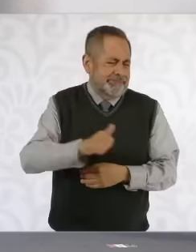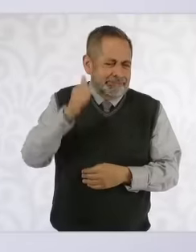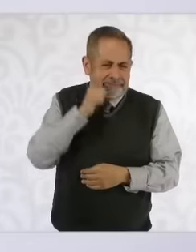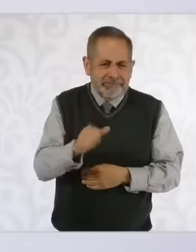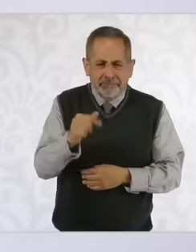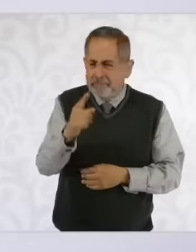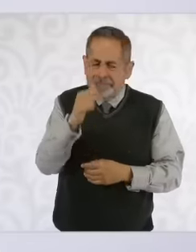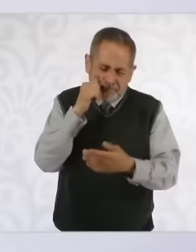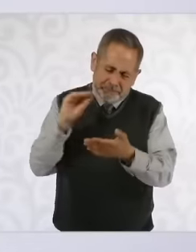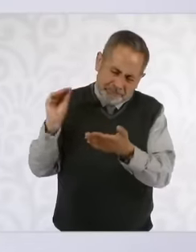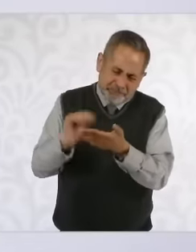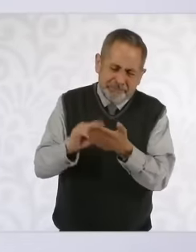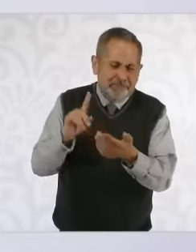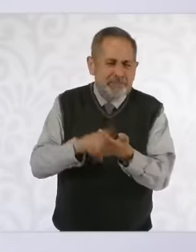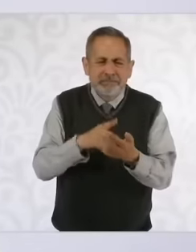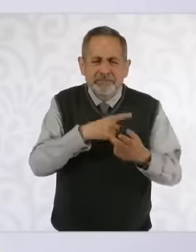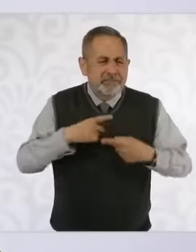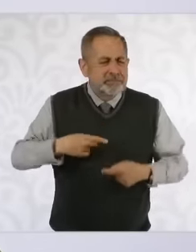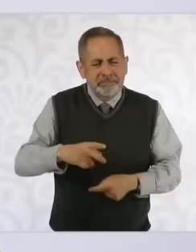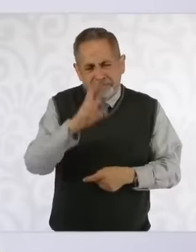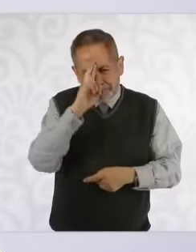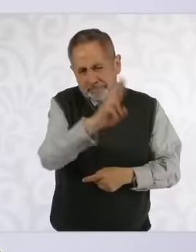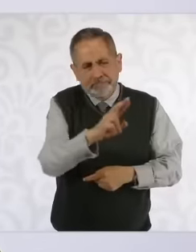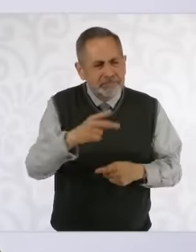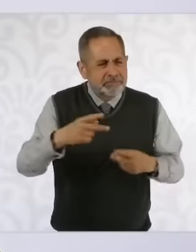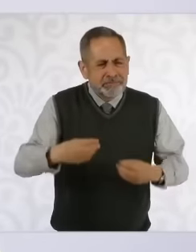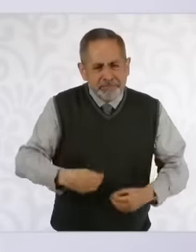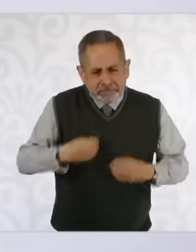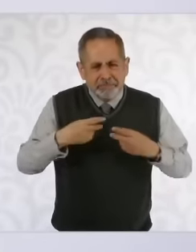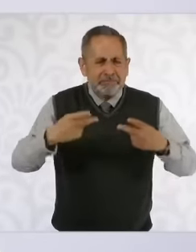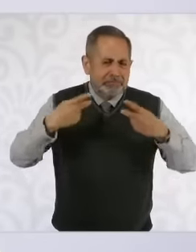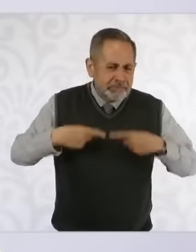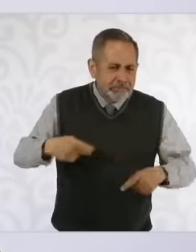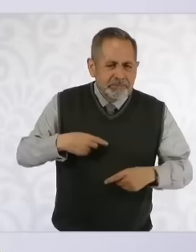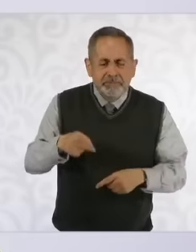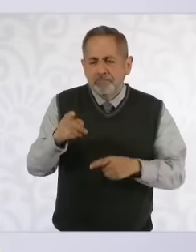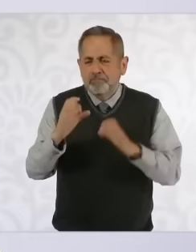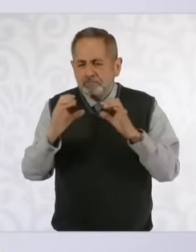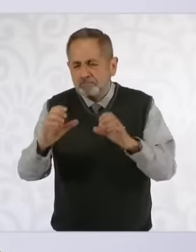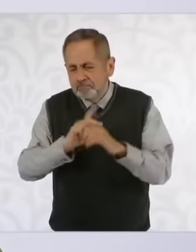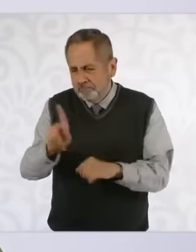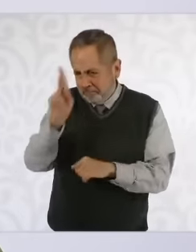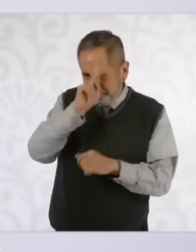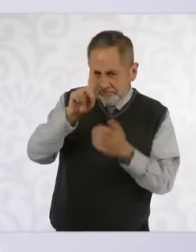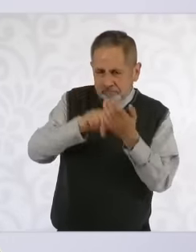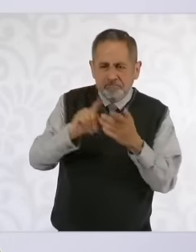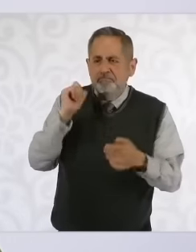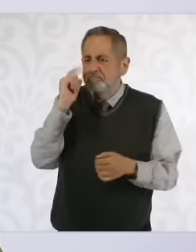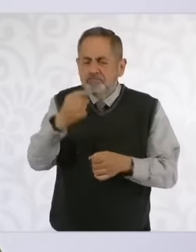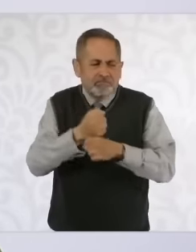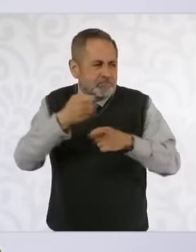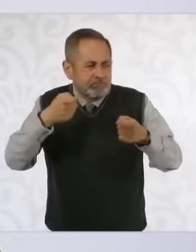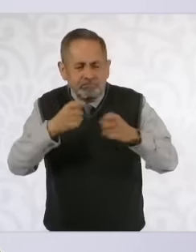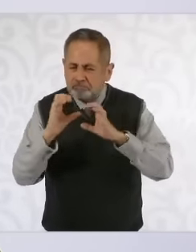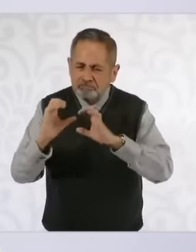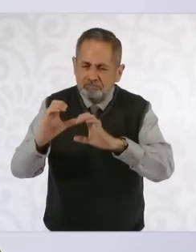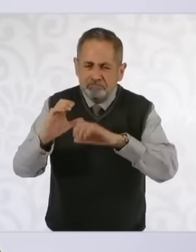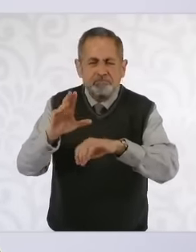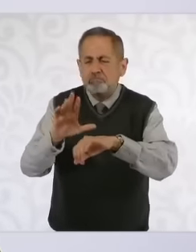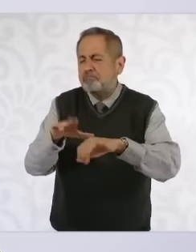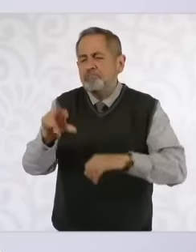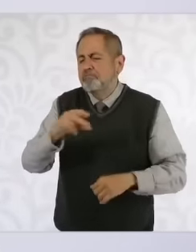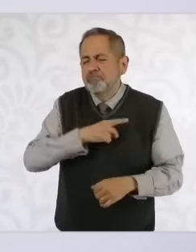lives of people, using weapons of a certain nature. way not to abuse well and all that